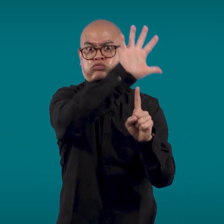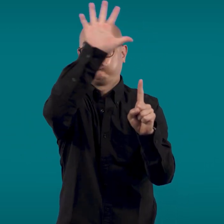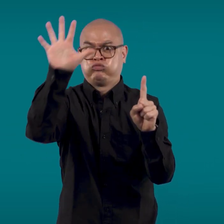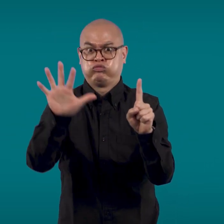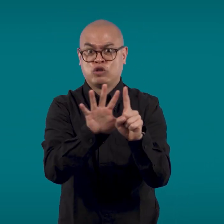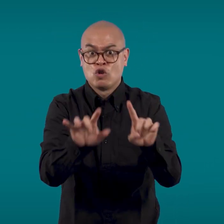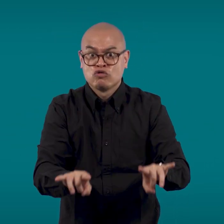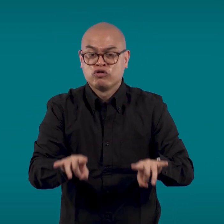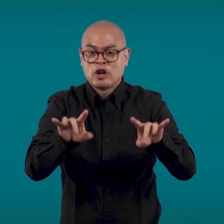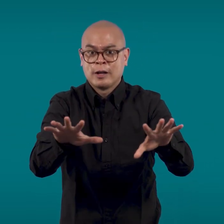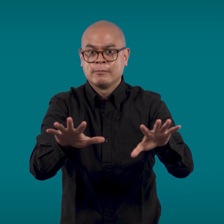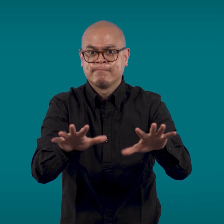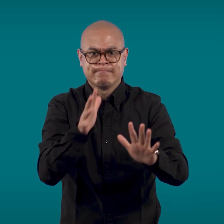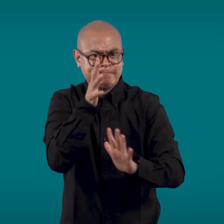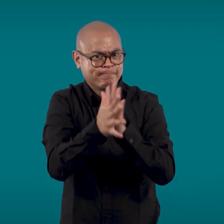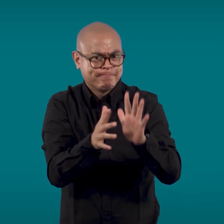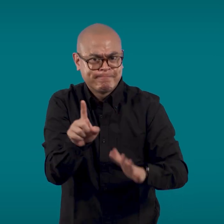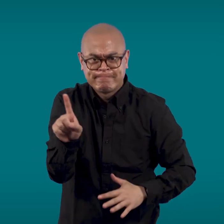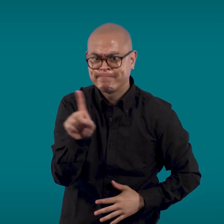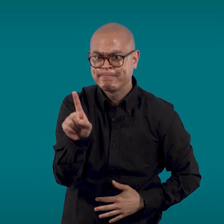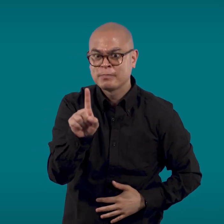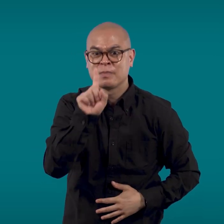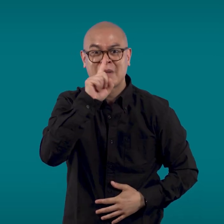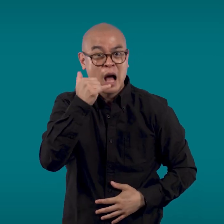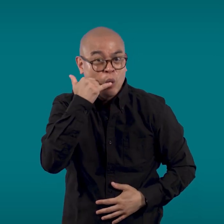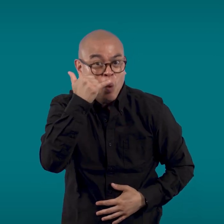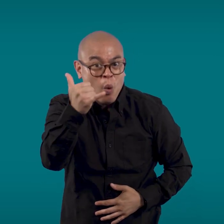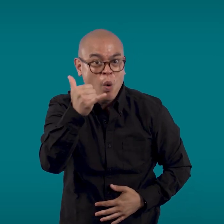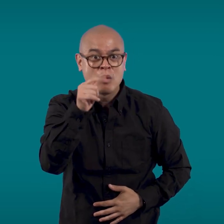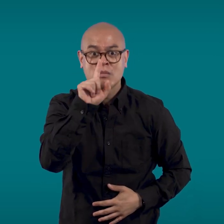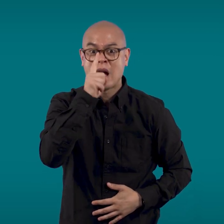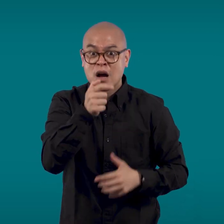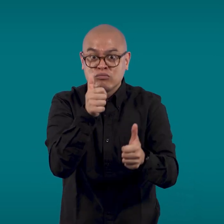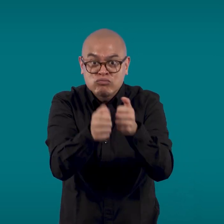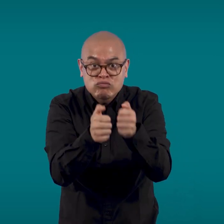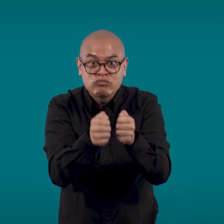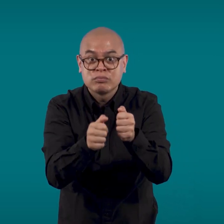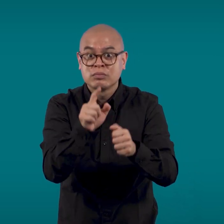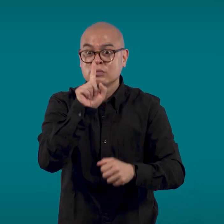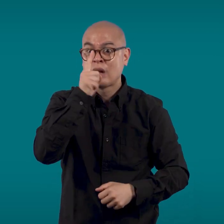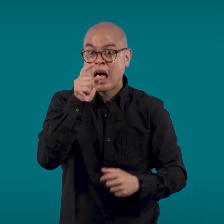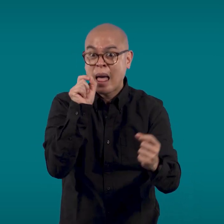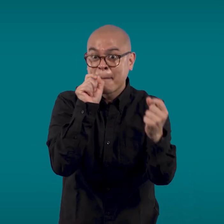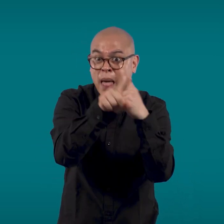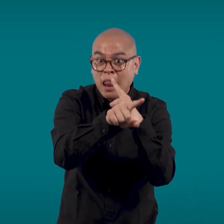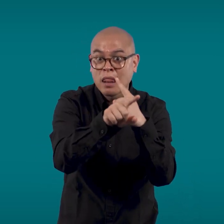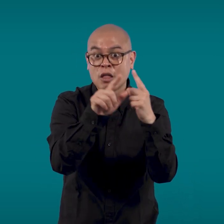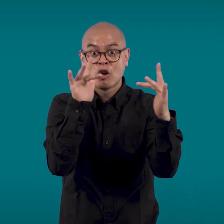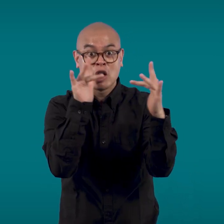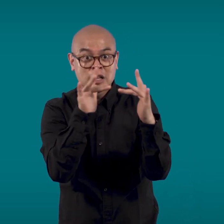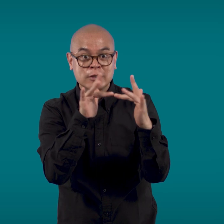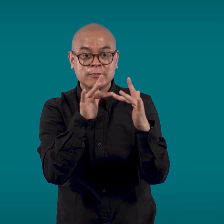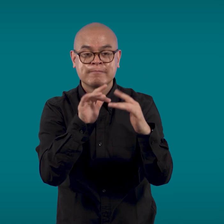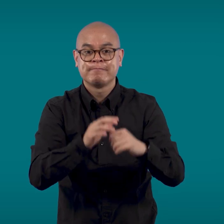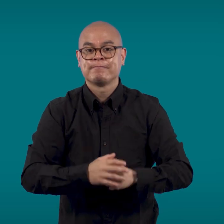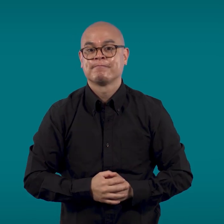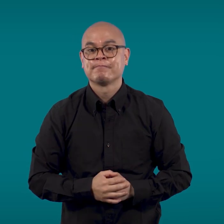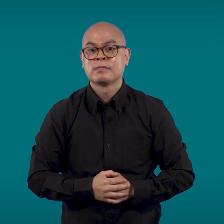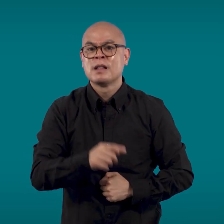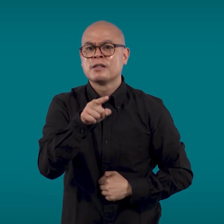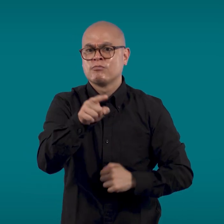interrupting critical services for consumers and businesses.